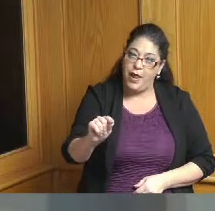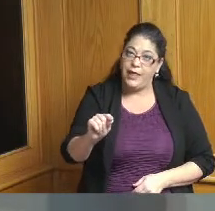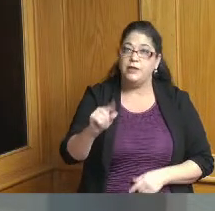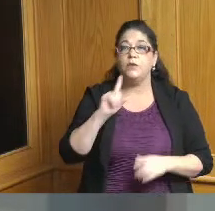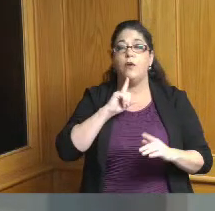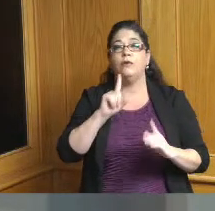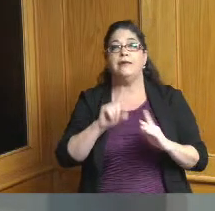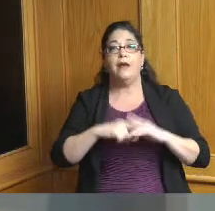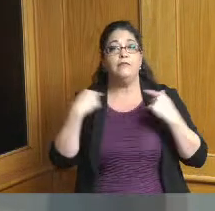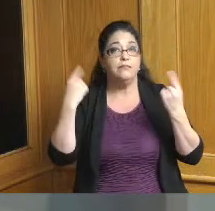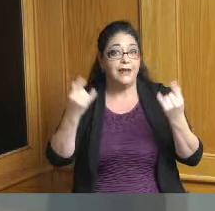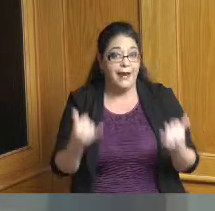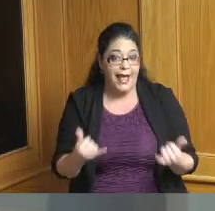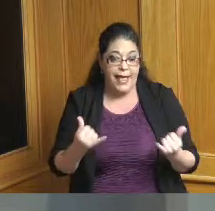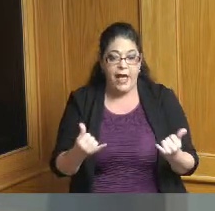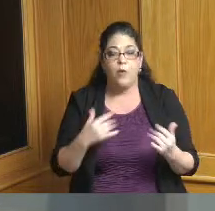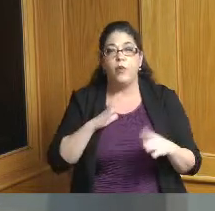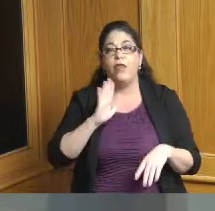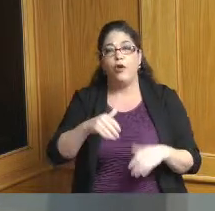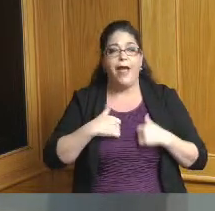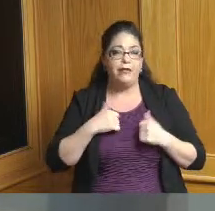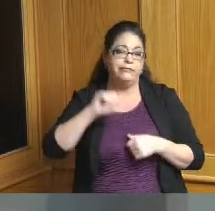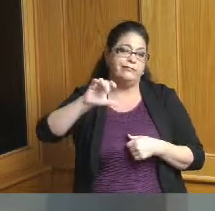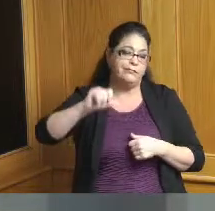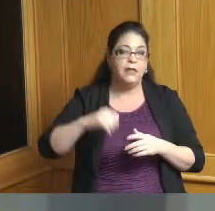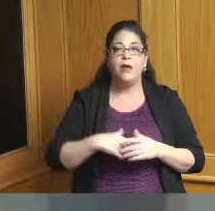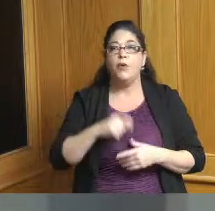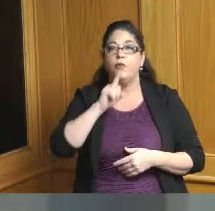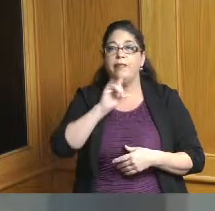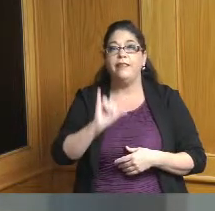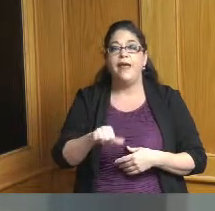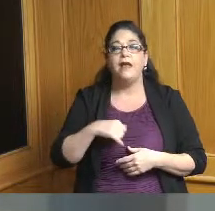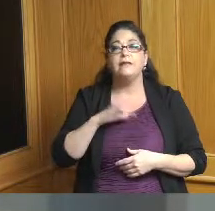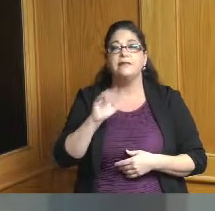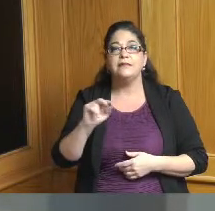has her addresses hereby appointed as a member of the Cincinnati Hamilton County Community